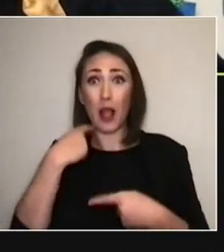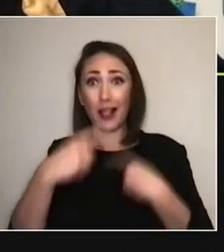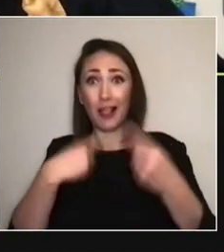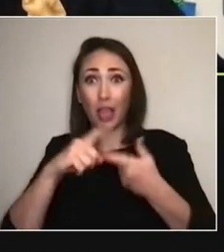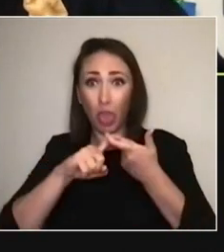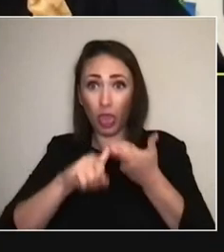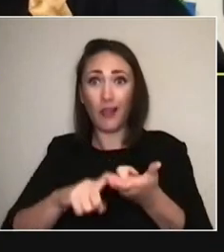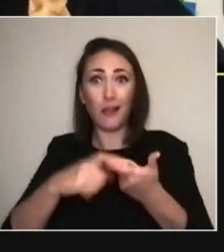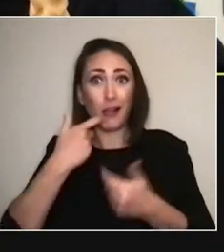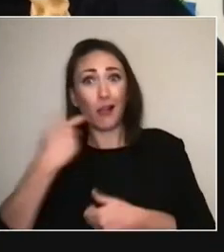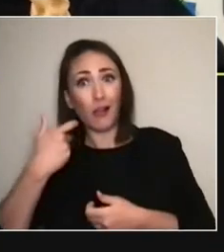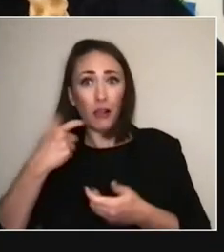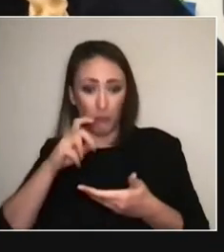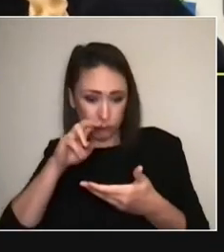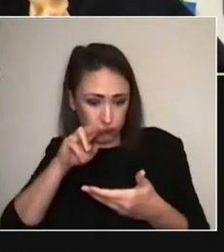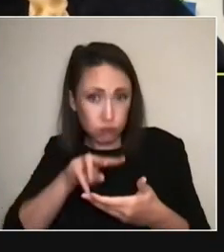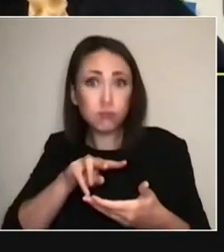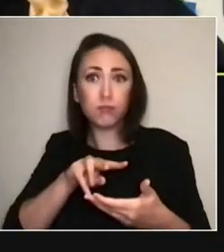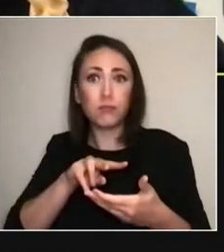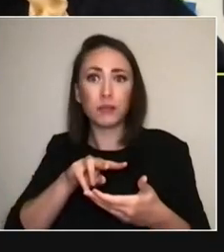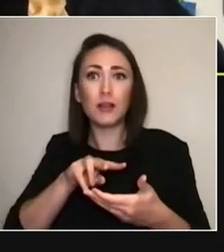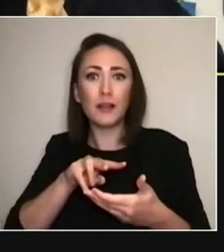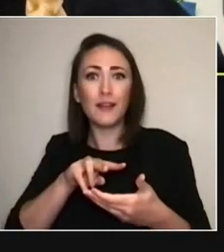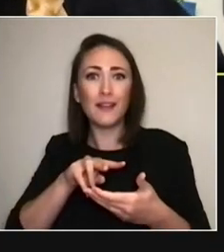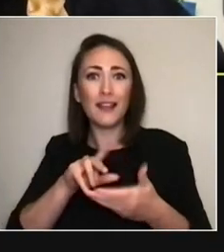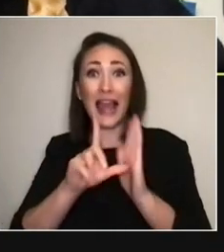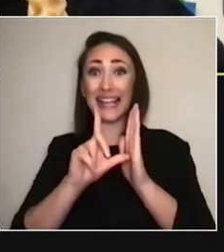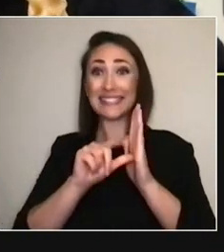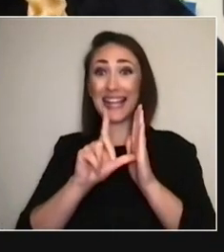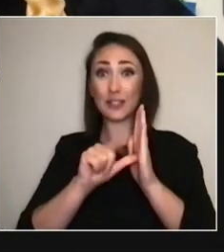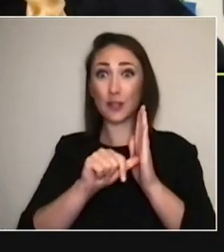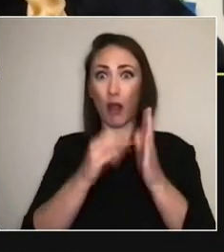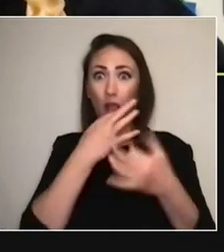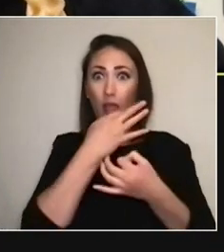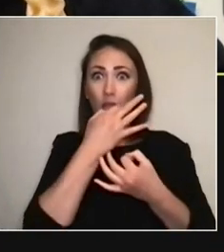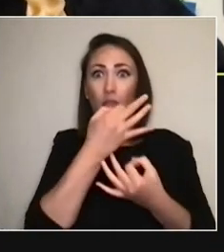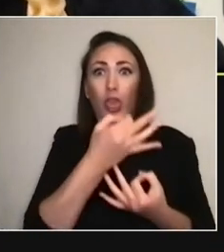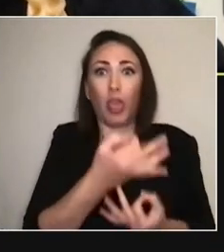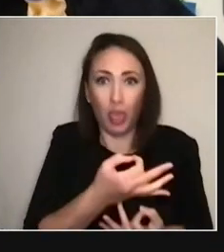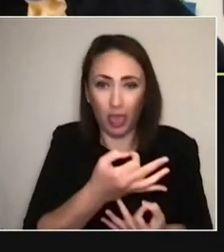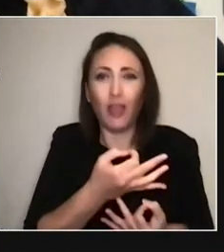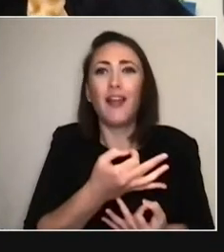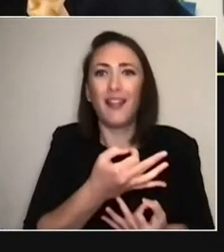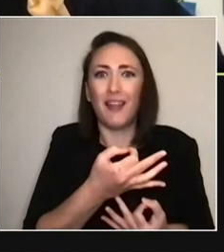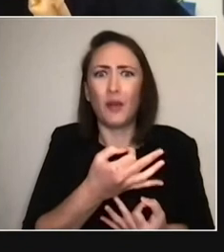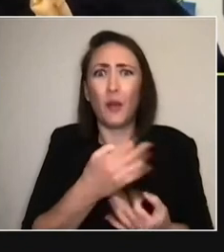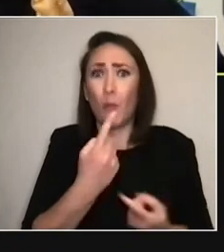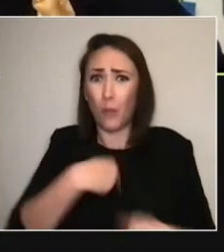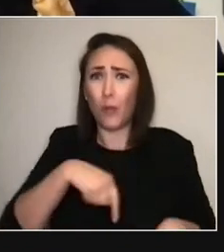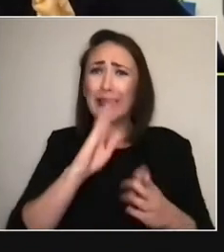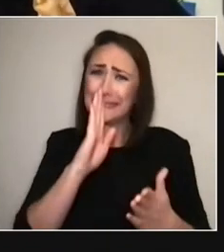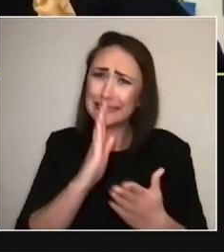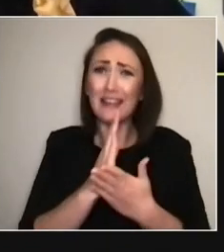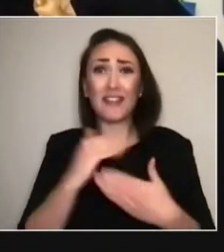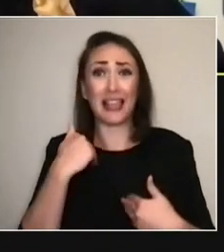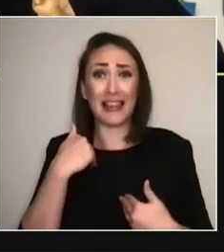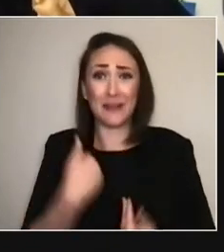Like you were saying. I mean... TikTok is a vibe, you know, and it works, and we're definitely not burnt out from stuff like that.